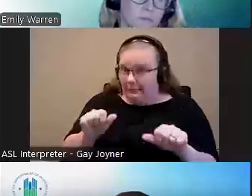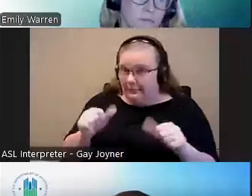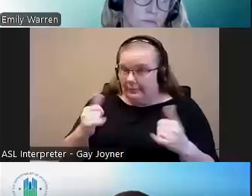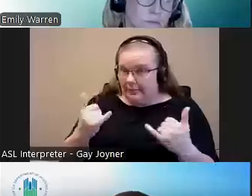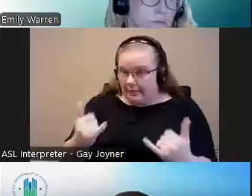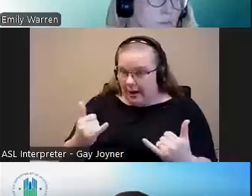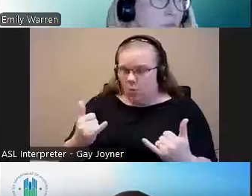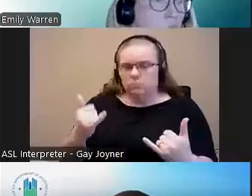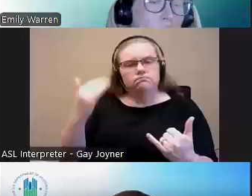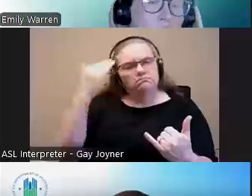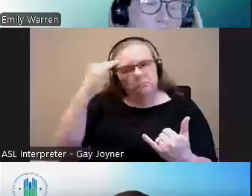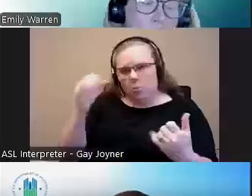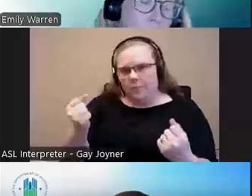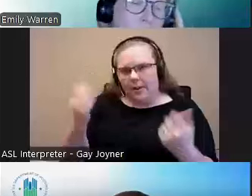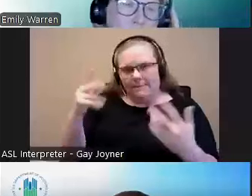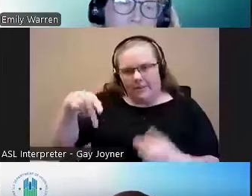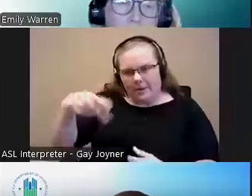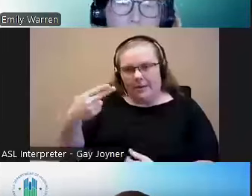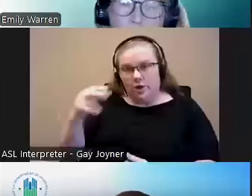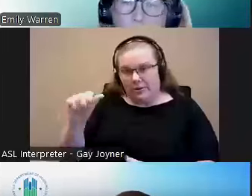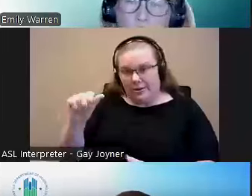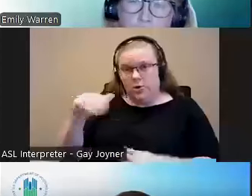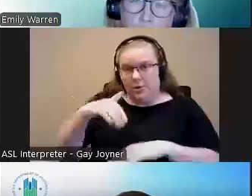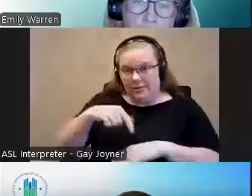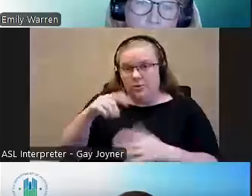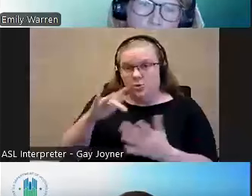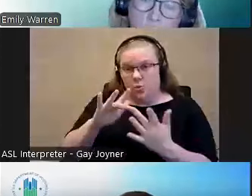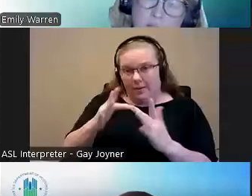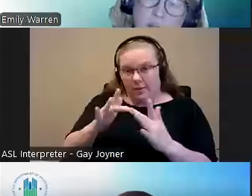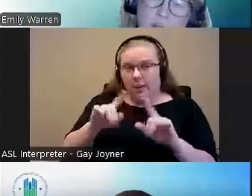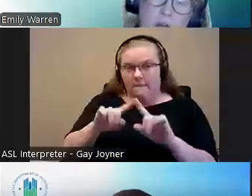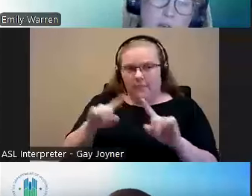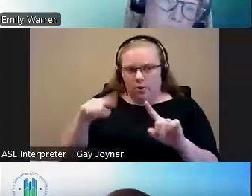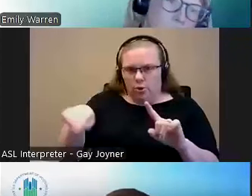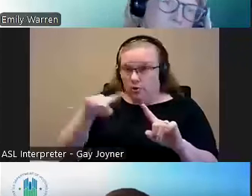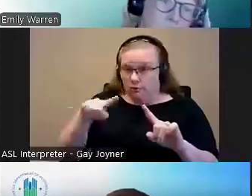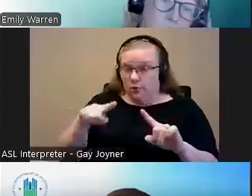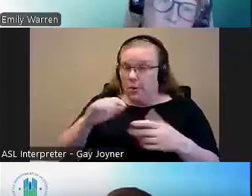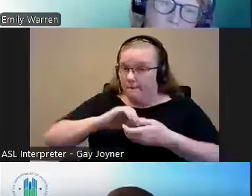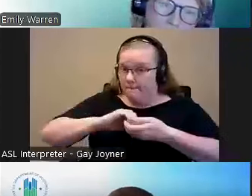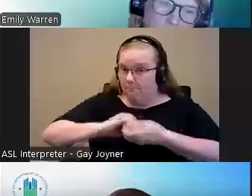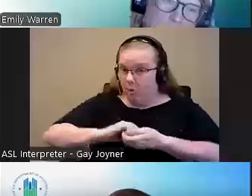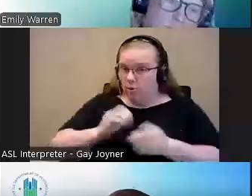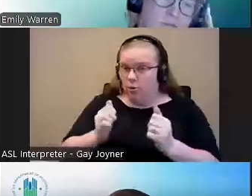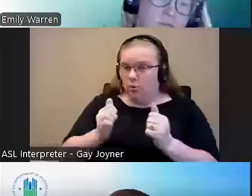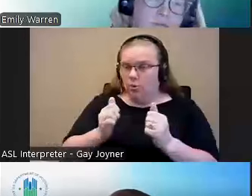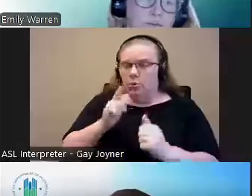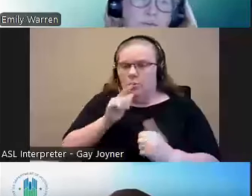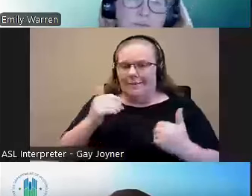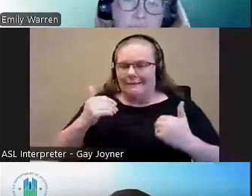I don't know how many PHA's are on the webinar but if you are a partner who has populations